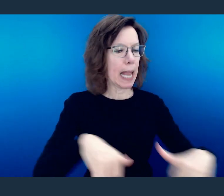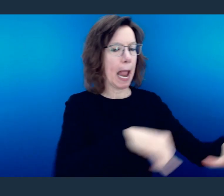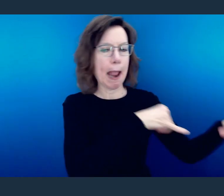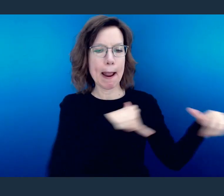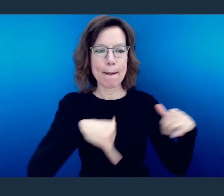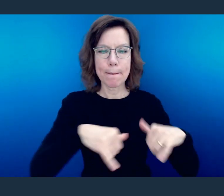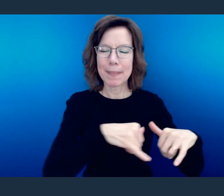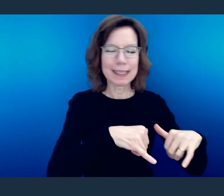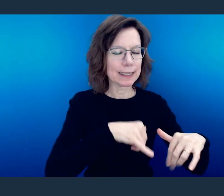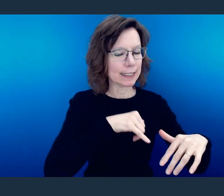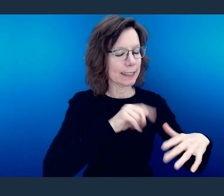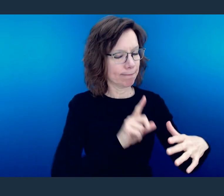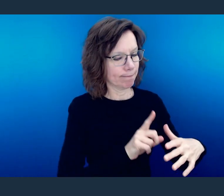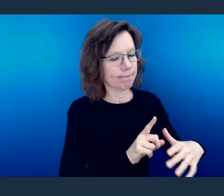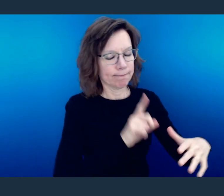of the world.